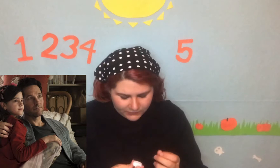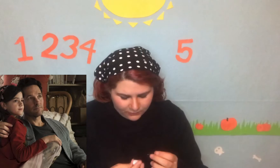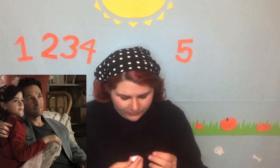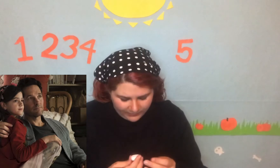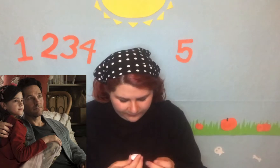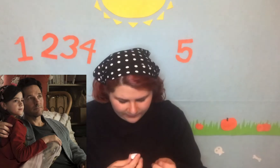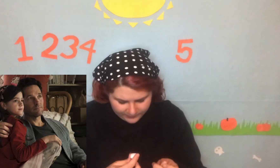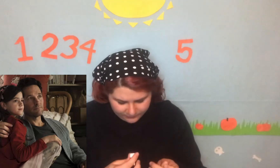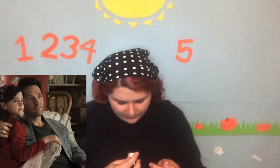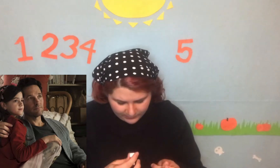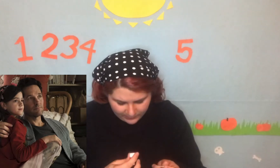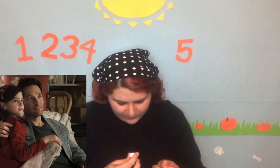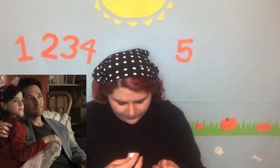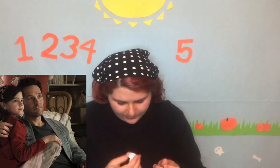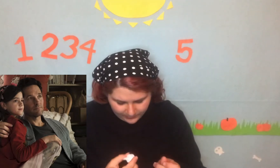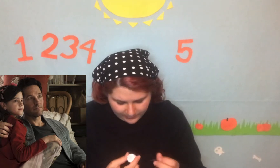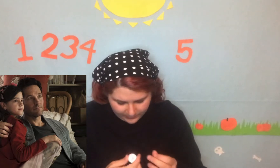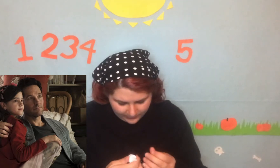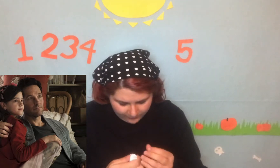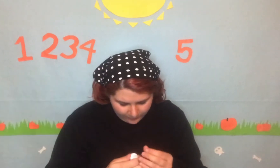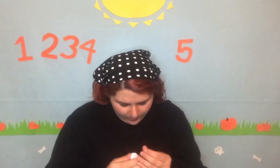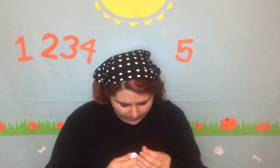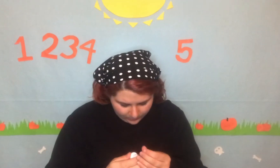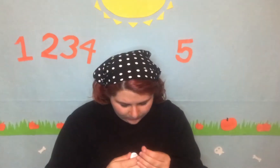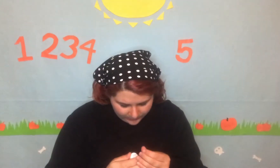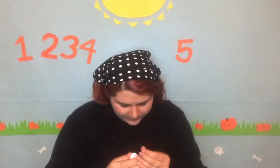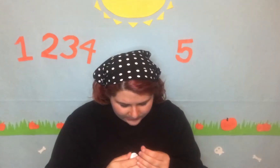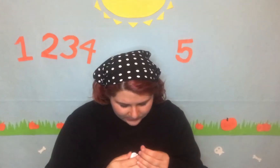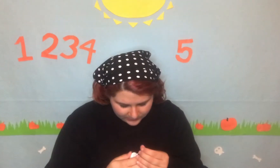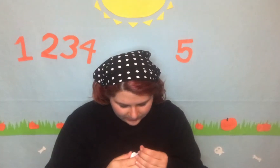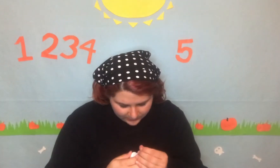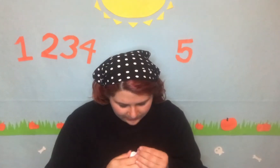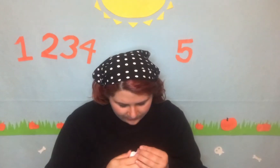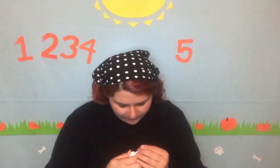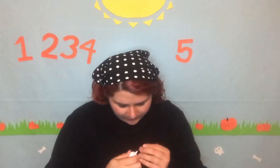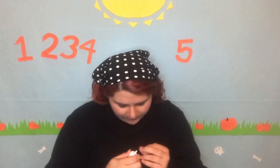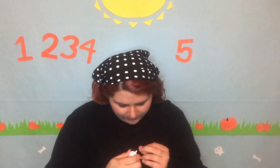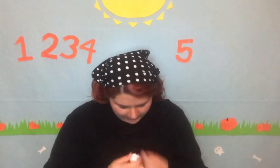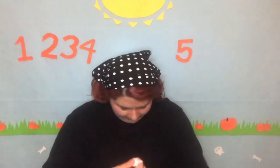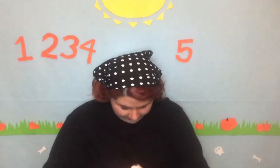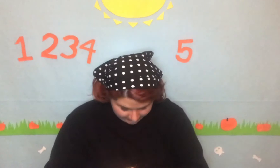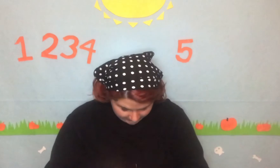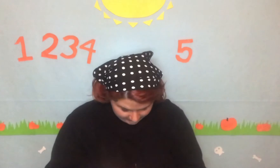want to have kids right now, but like if Paul Rudd said that he wanted me to have his kids,